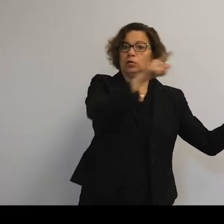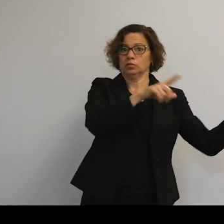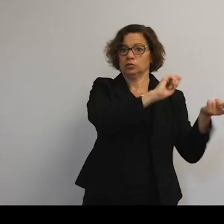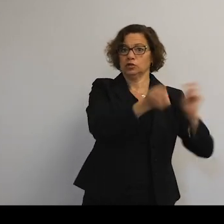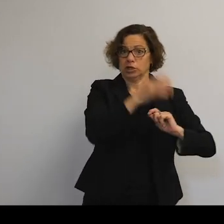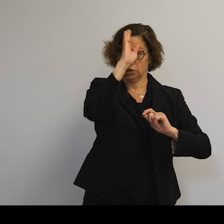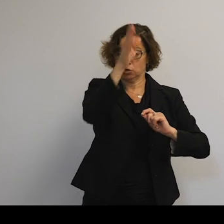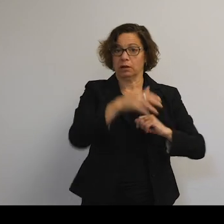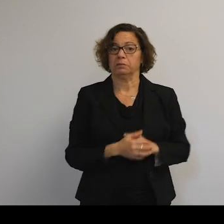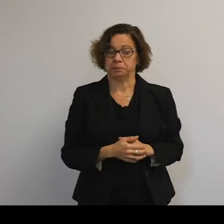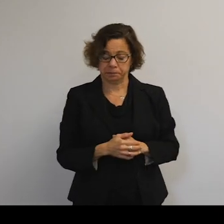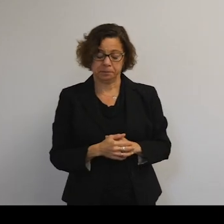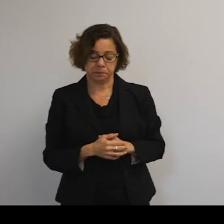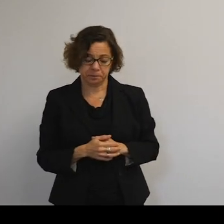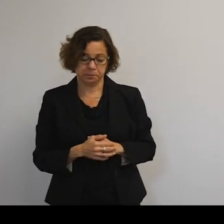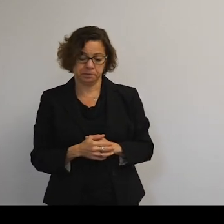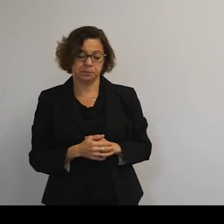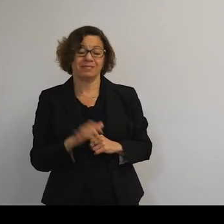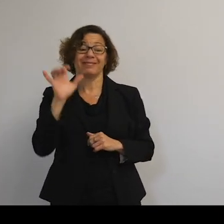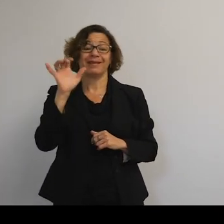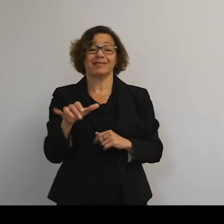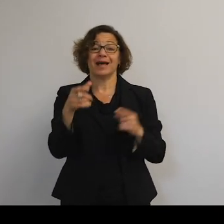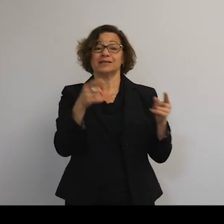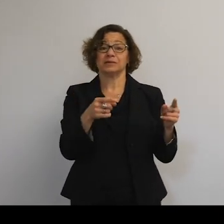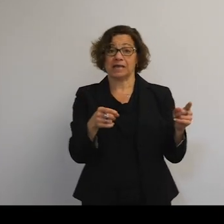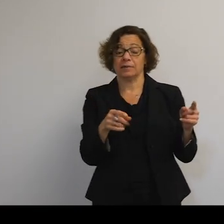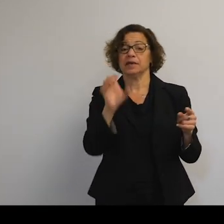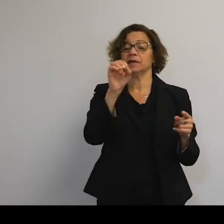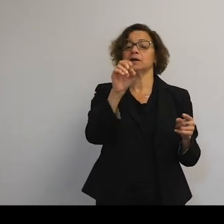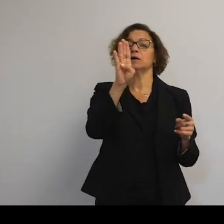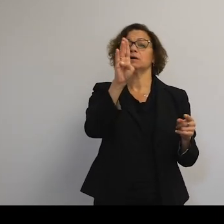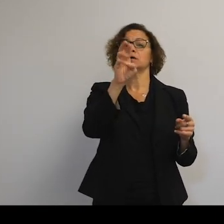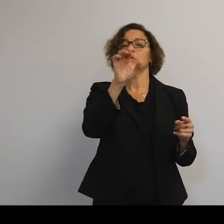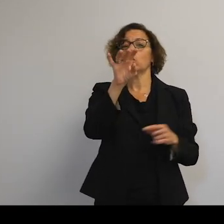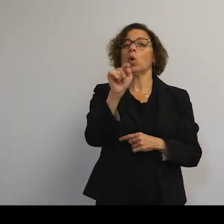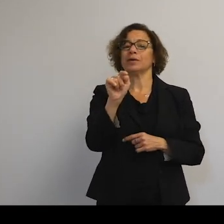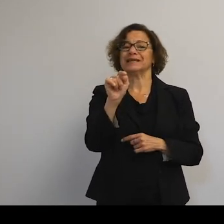So that's what's going into the orbits of objects where they are going.